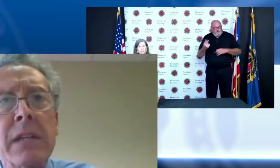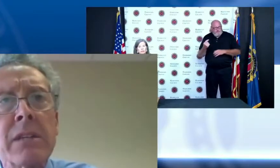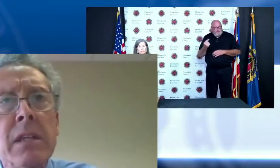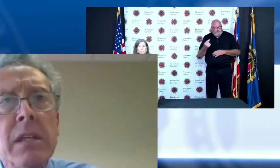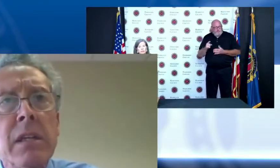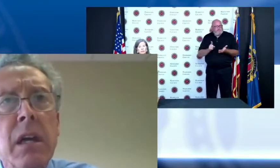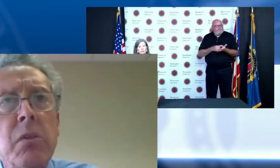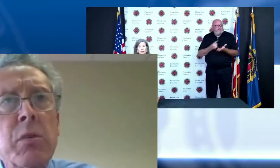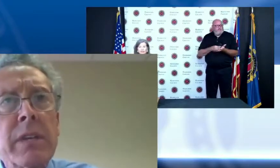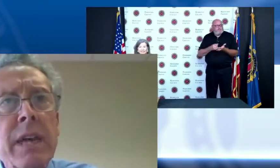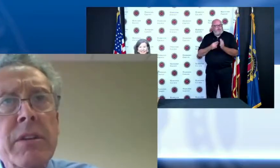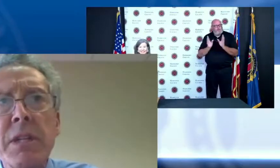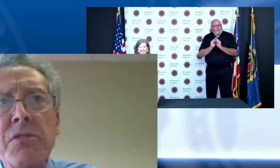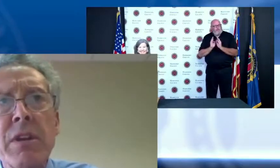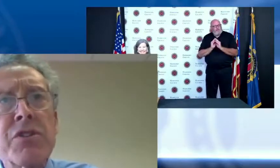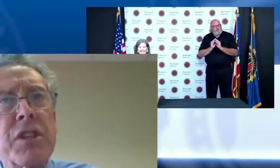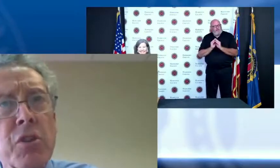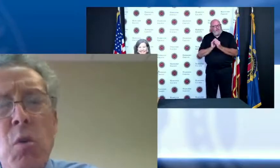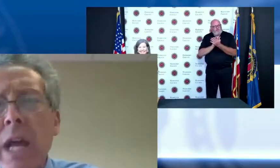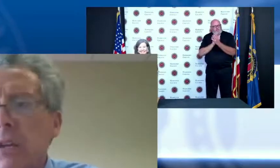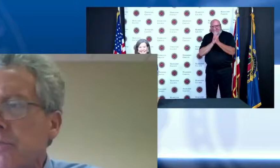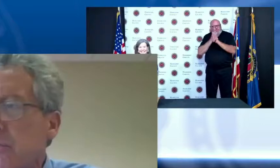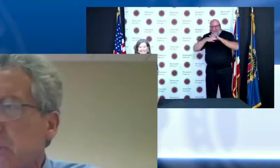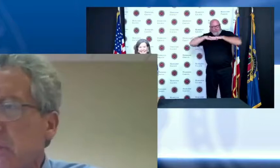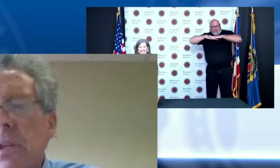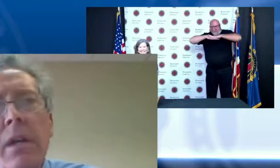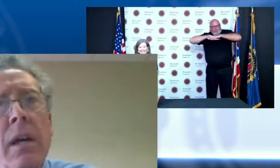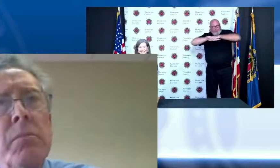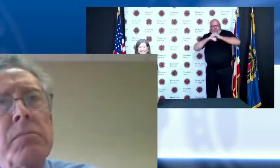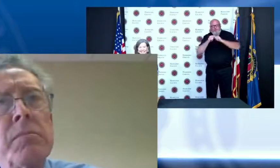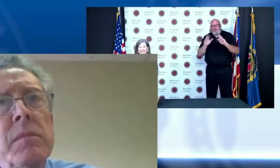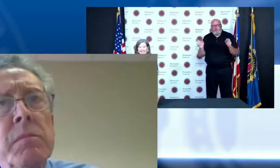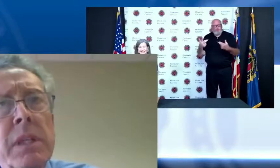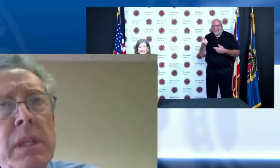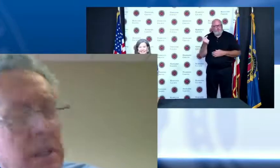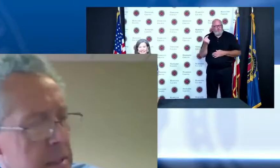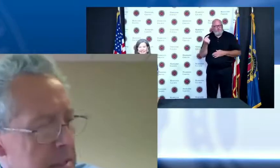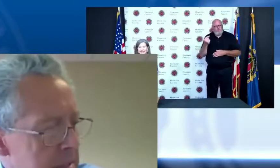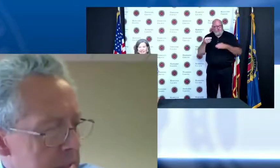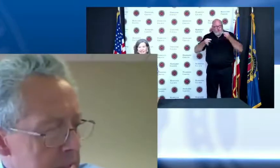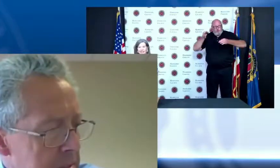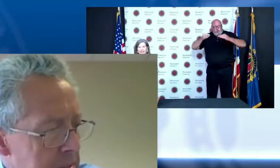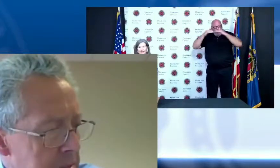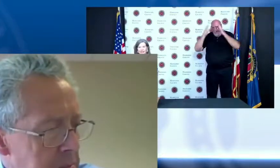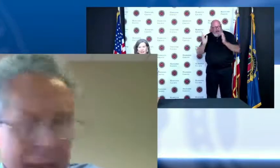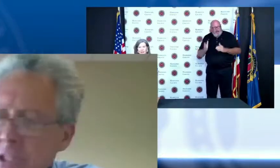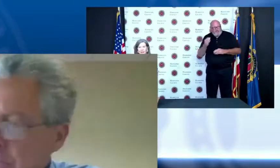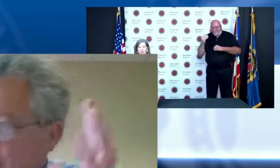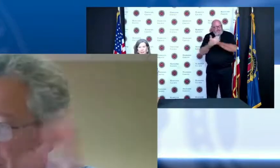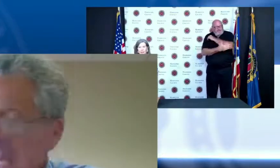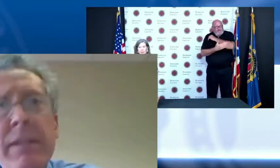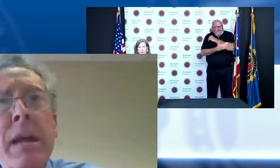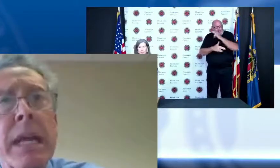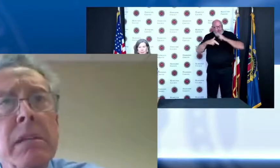packed will the County Administration and the courthouse be back to pre-pandemic